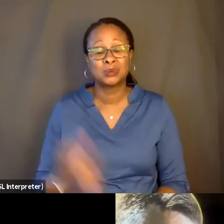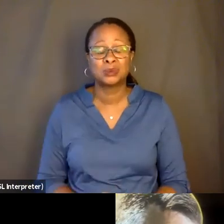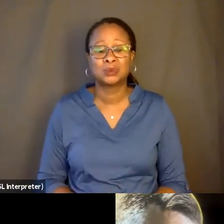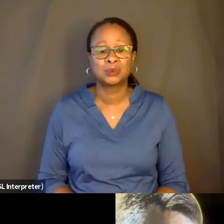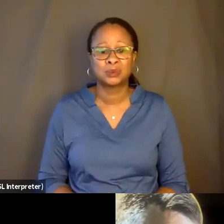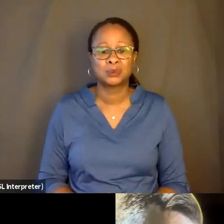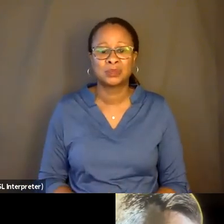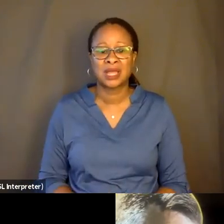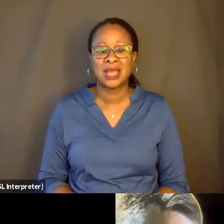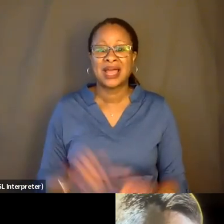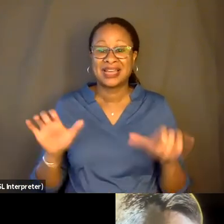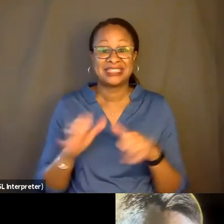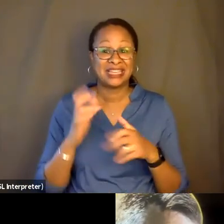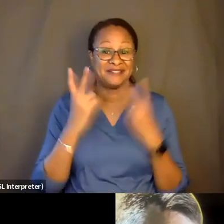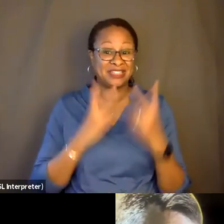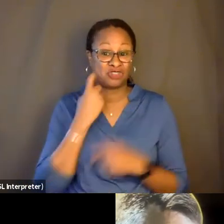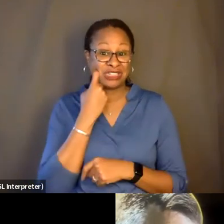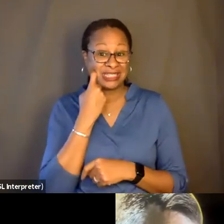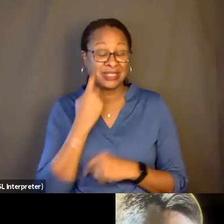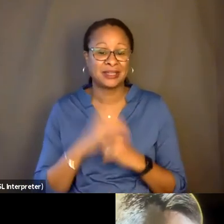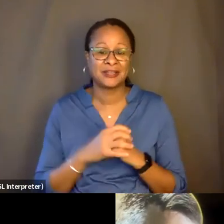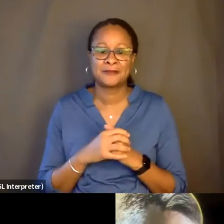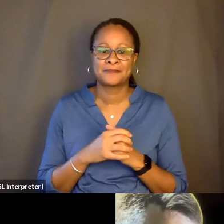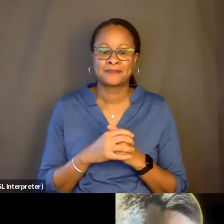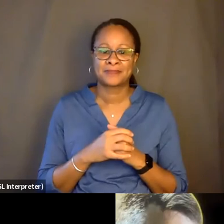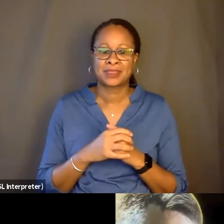And I did visit him recently. And I had to stay six feet apart.